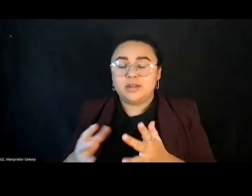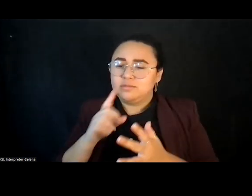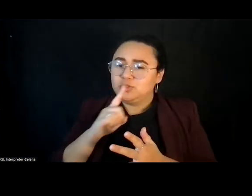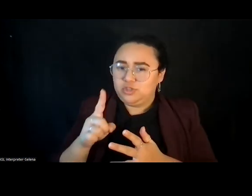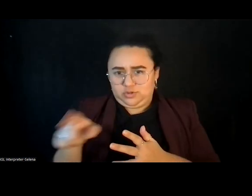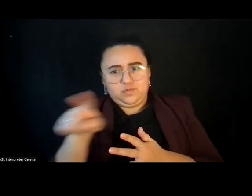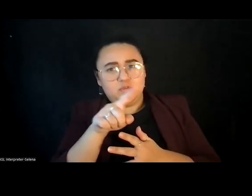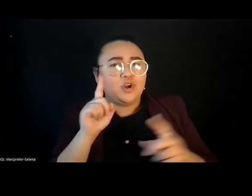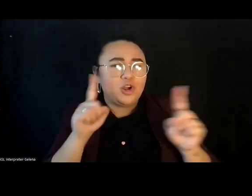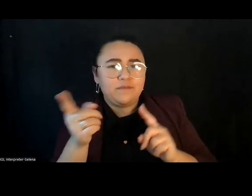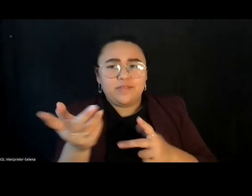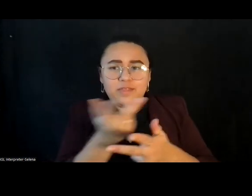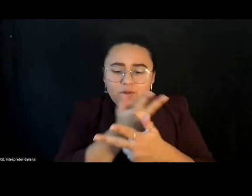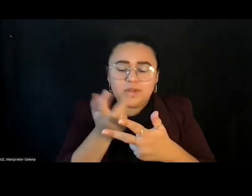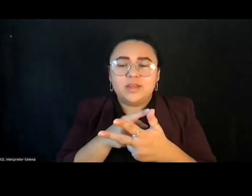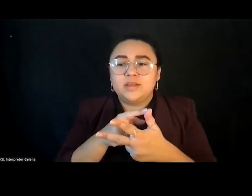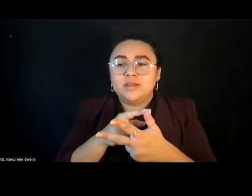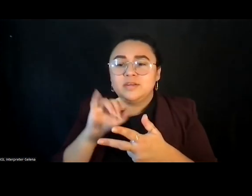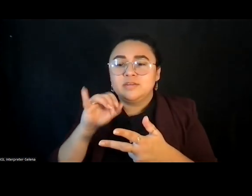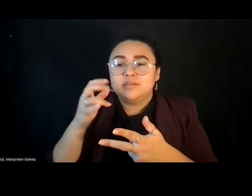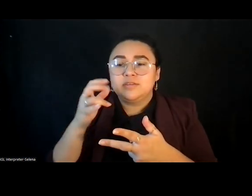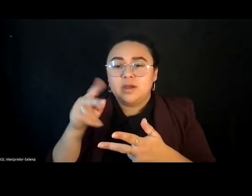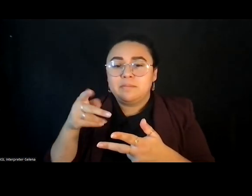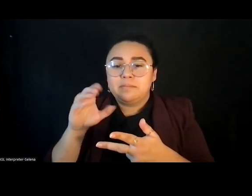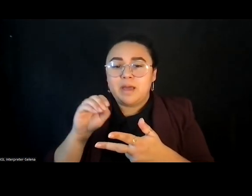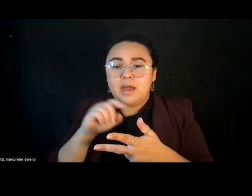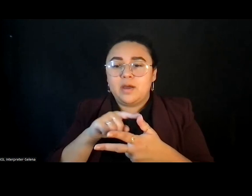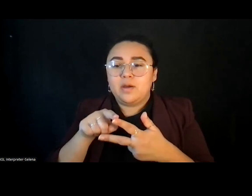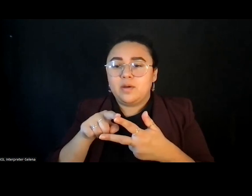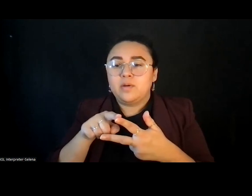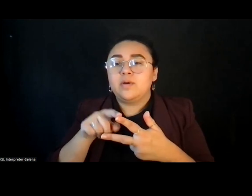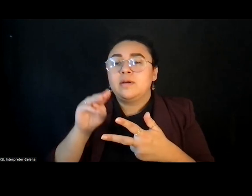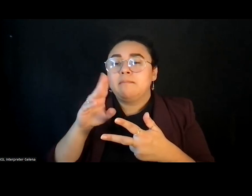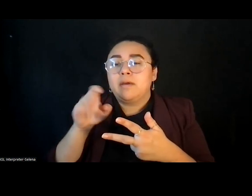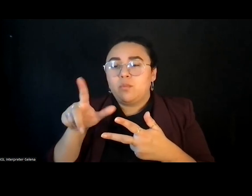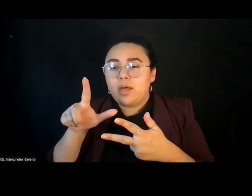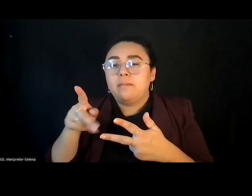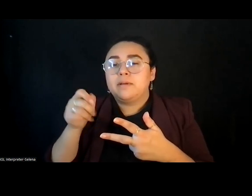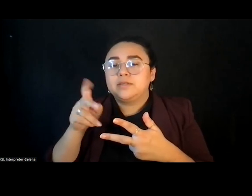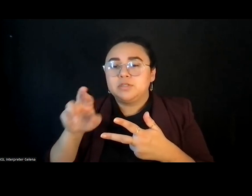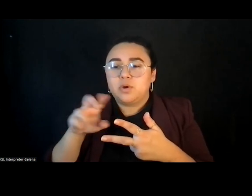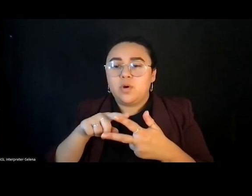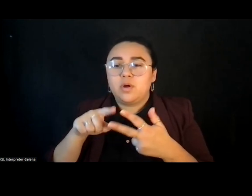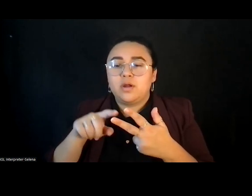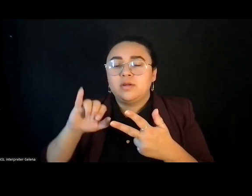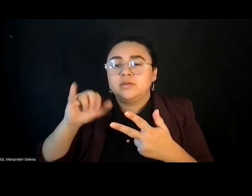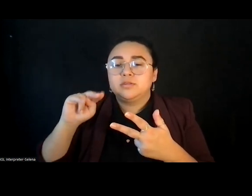heard of: john powell, Jung Hee Choi and Manuel Pastor. My name is Victoria Benson. I go by she/her pronouns.